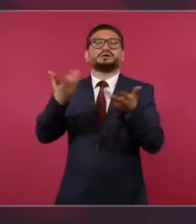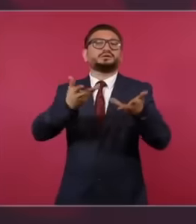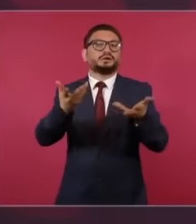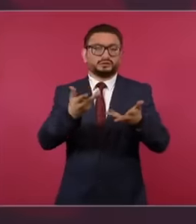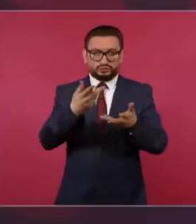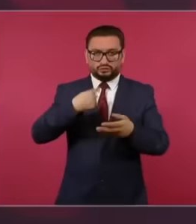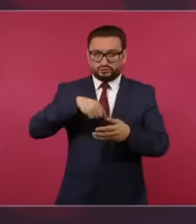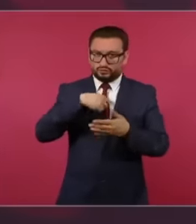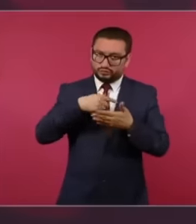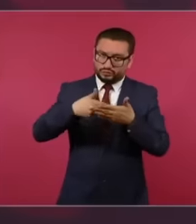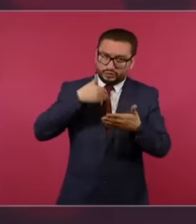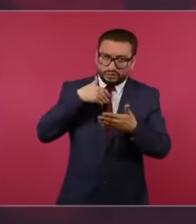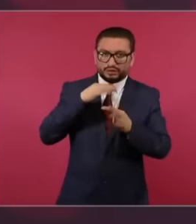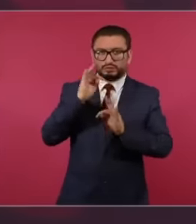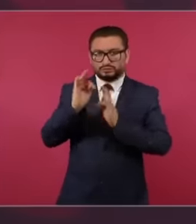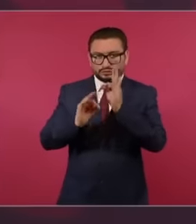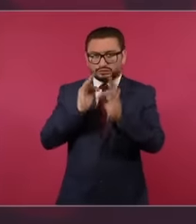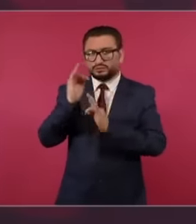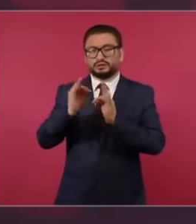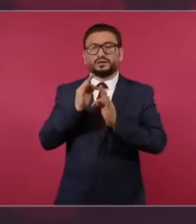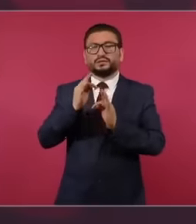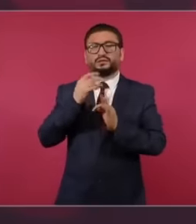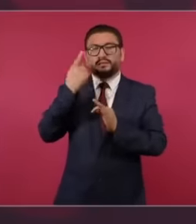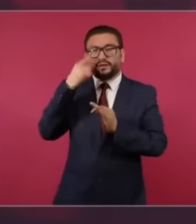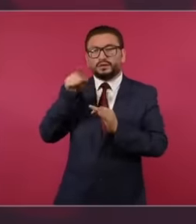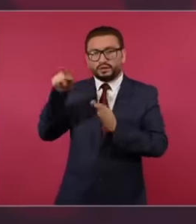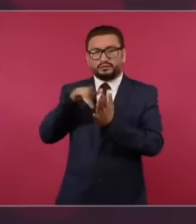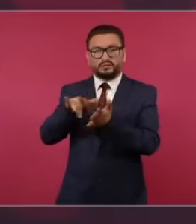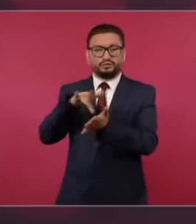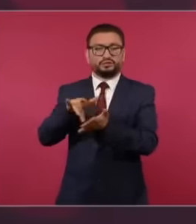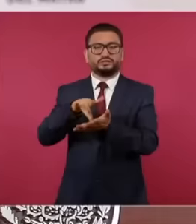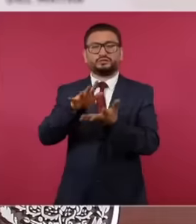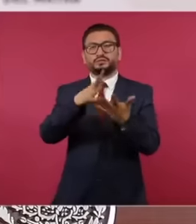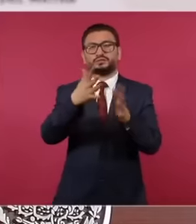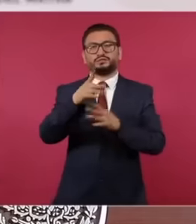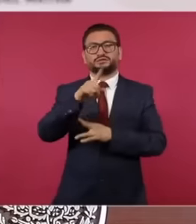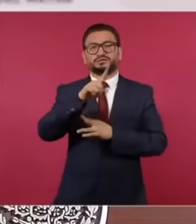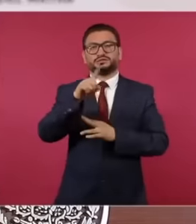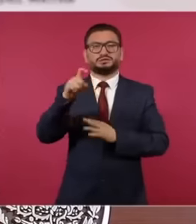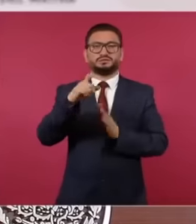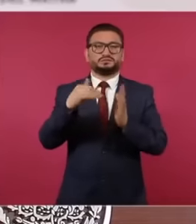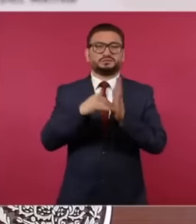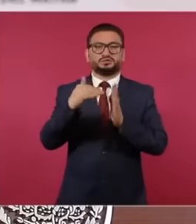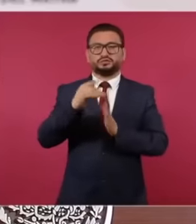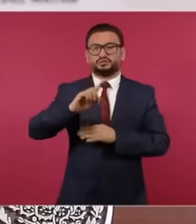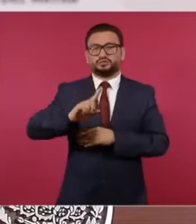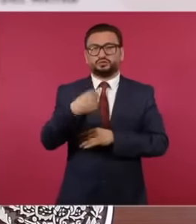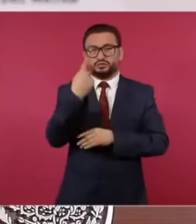we are allocating Around 100 million dollars in